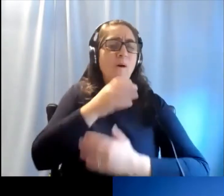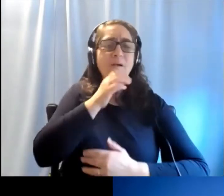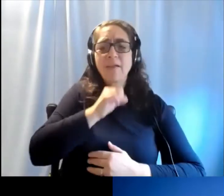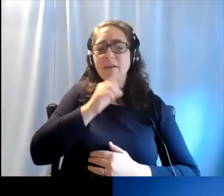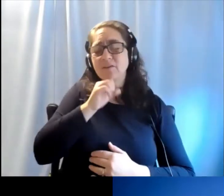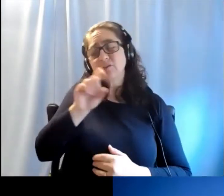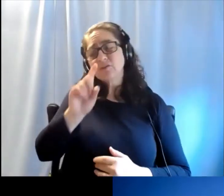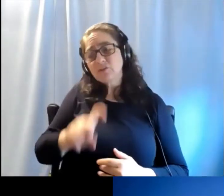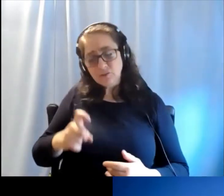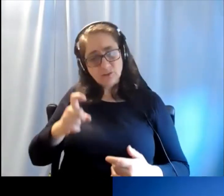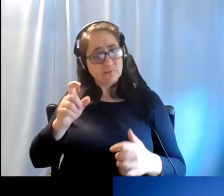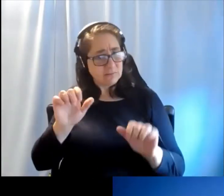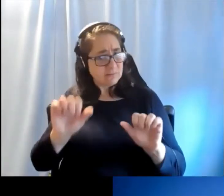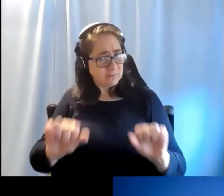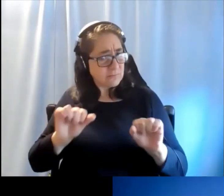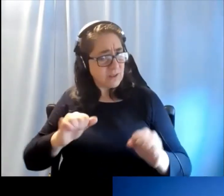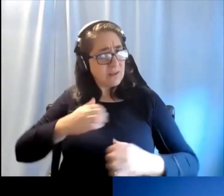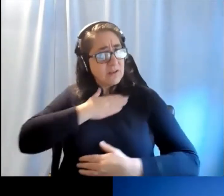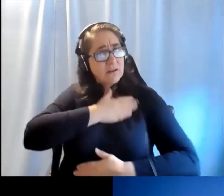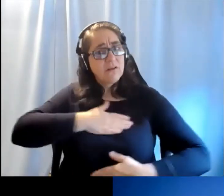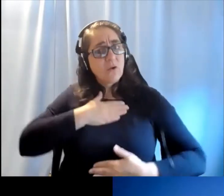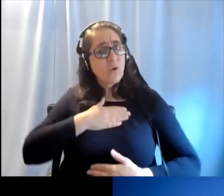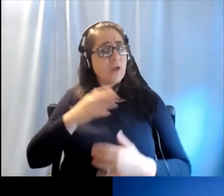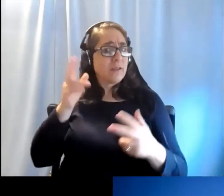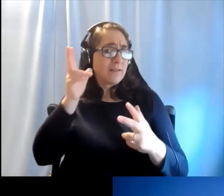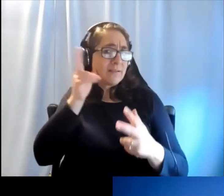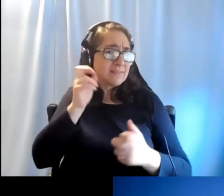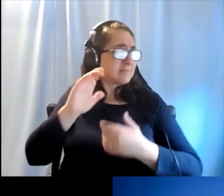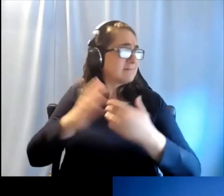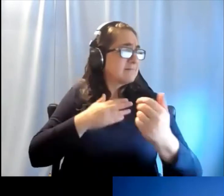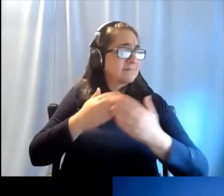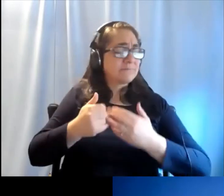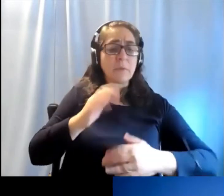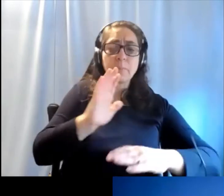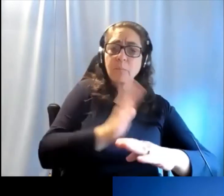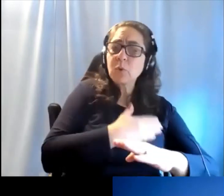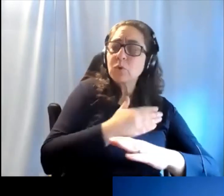enjoy listening to whatever it is that they want to listen to, to whatever music or whatever